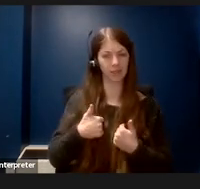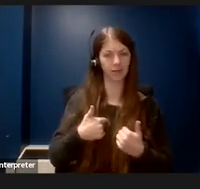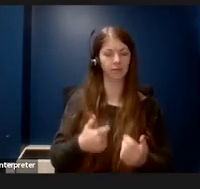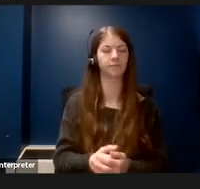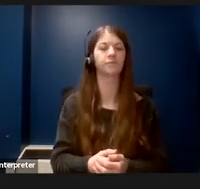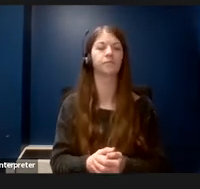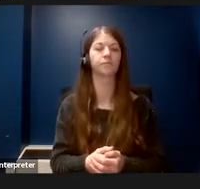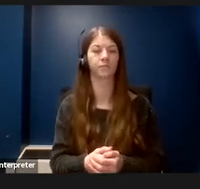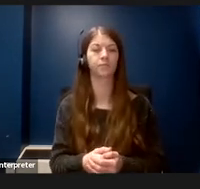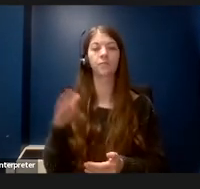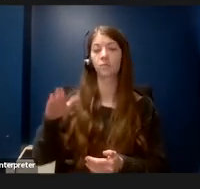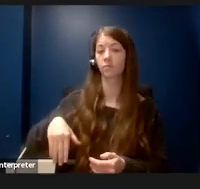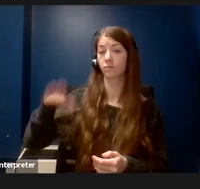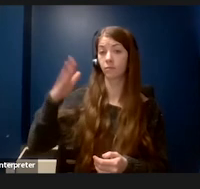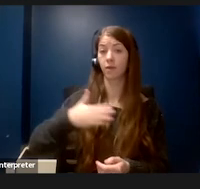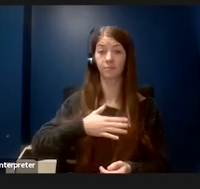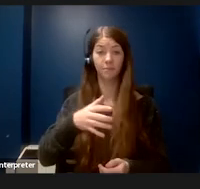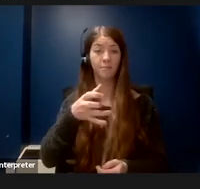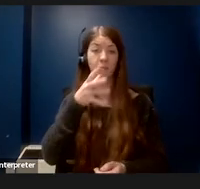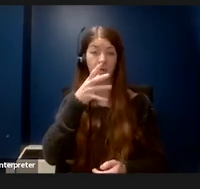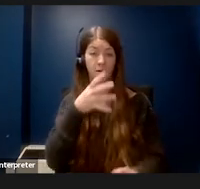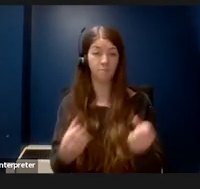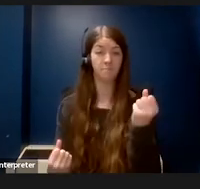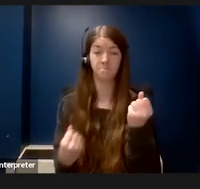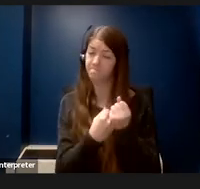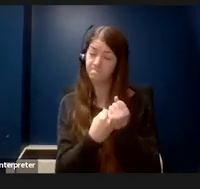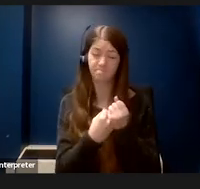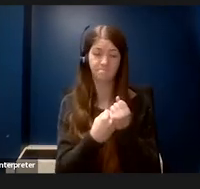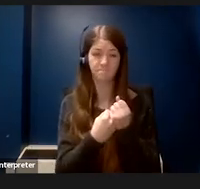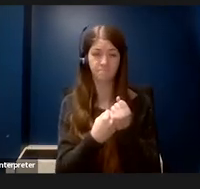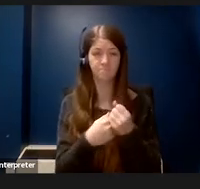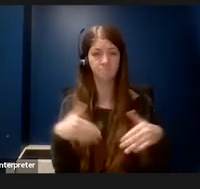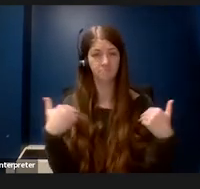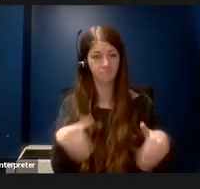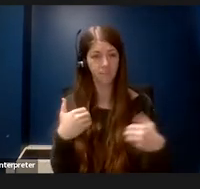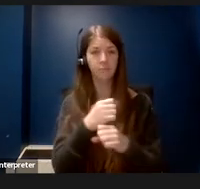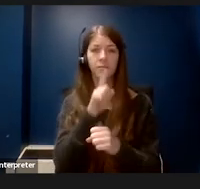Growing up, my mom was my strongest advocate. She would make sure I had the accommodations I needed